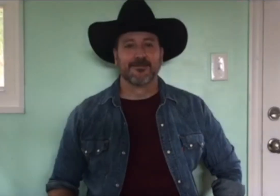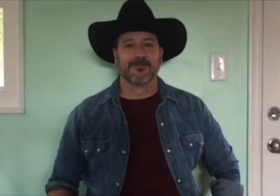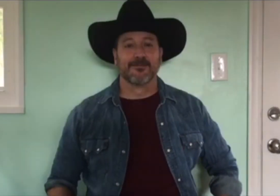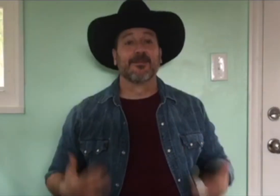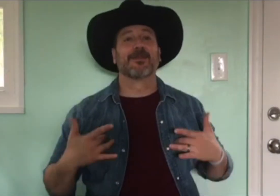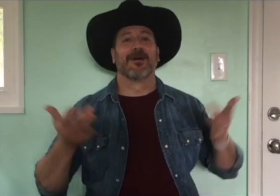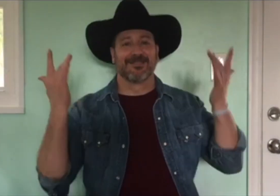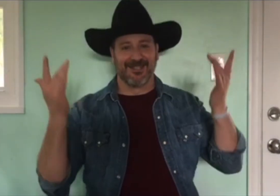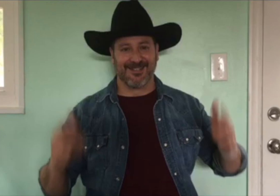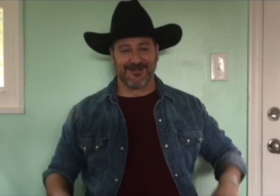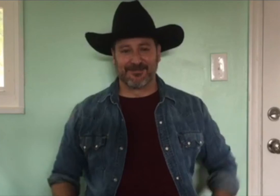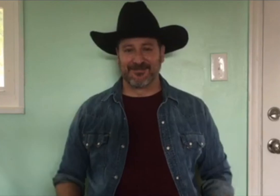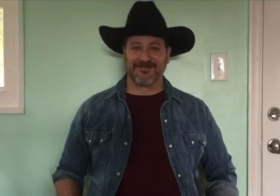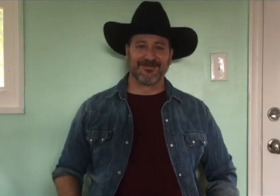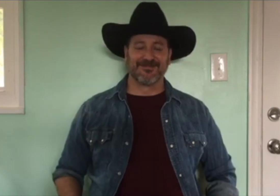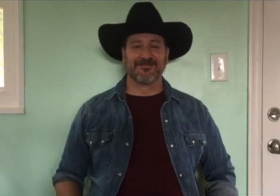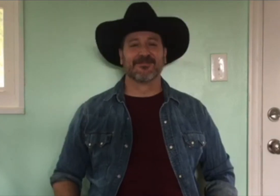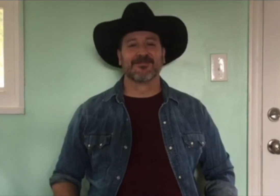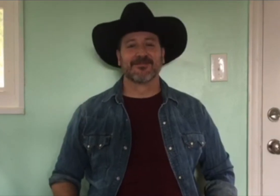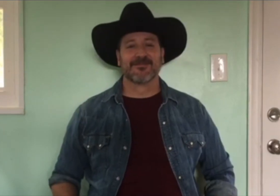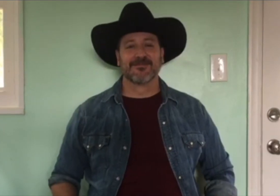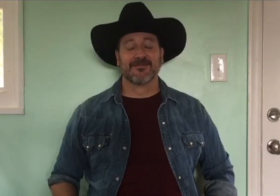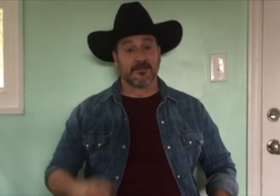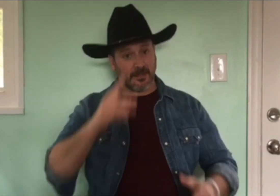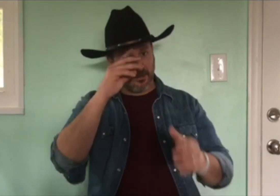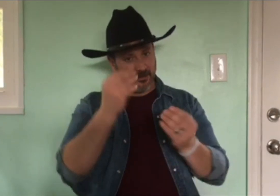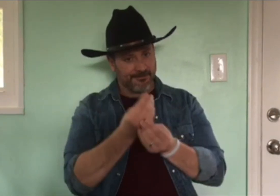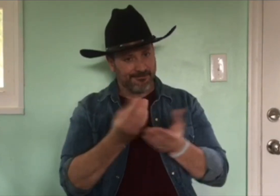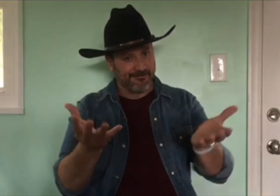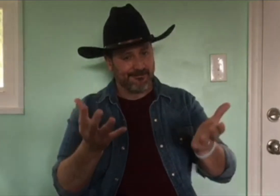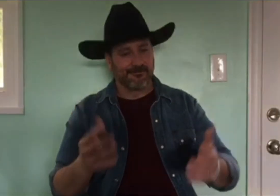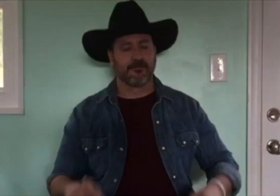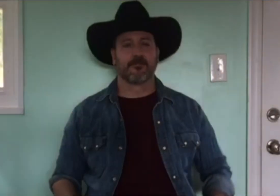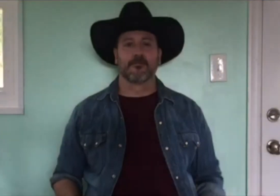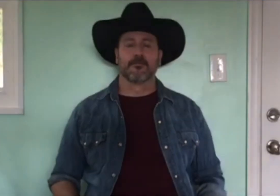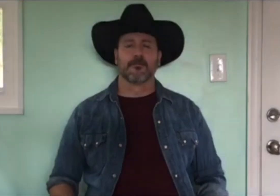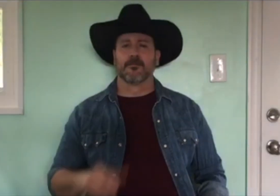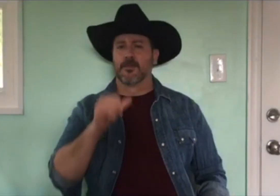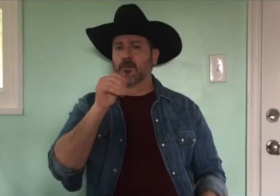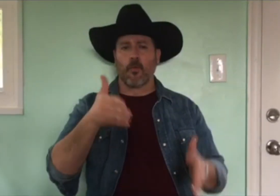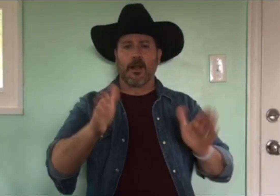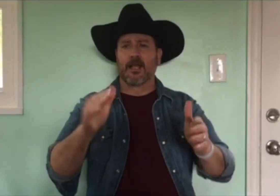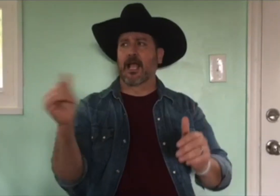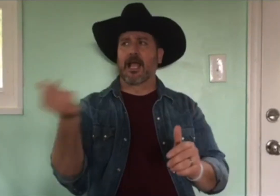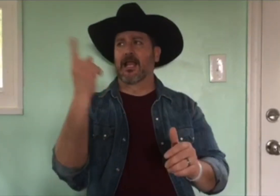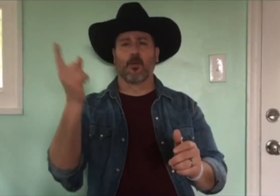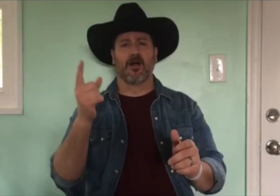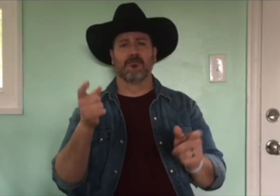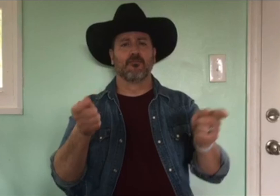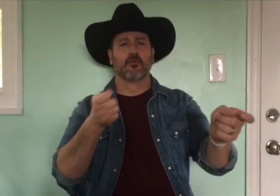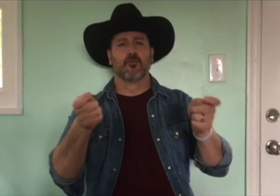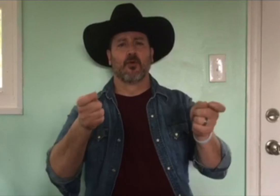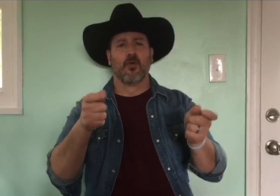For those of you, who struggle with their identity, don’t let anyone control, laugh, or criticize you for who you are.